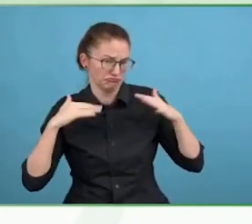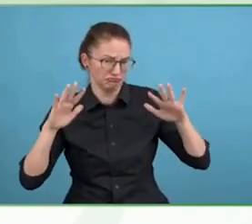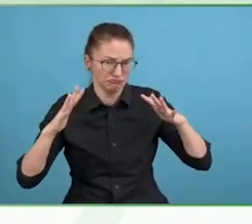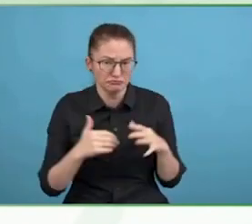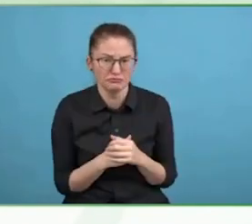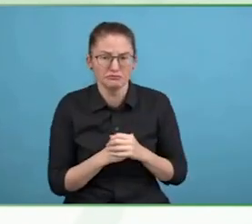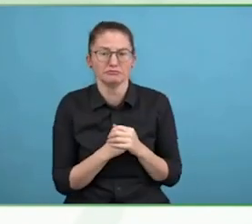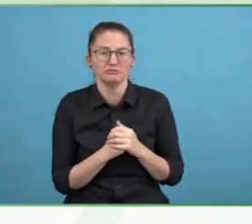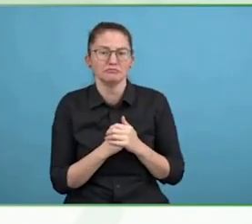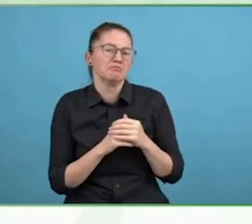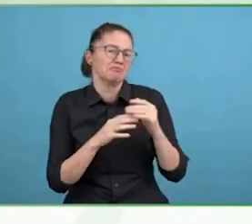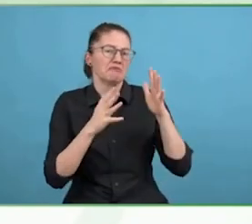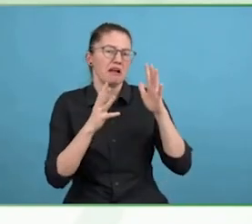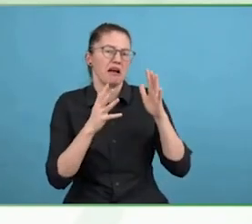My pronouns are she/her/hers.